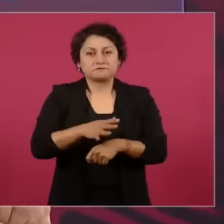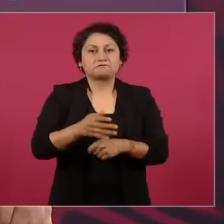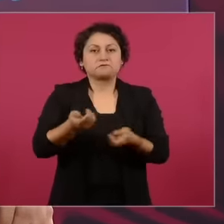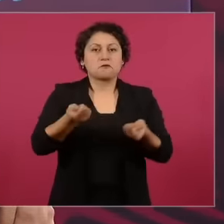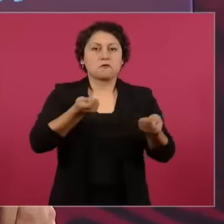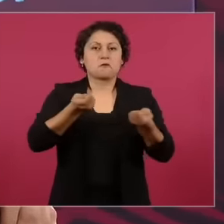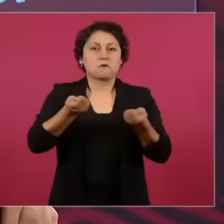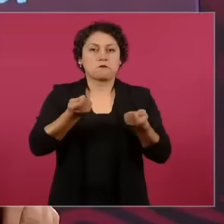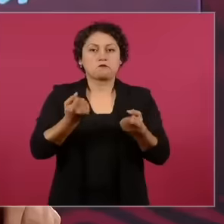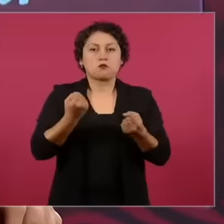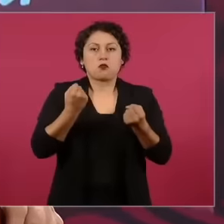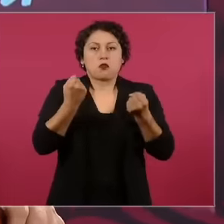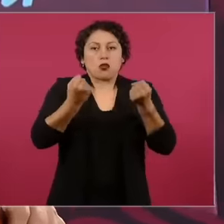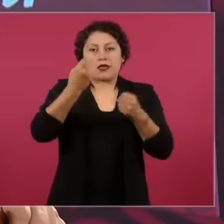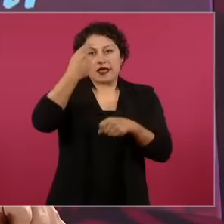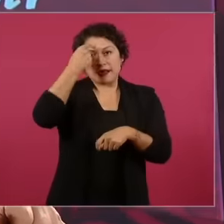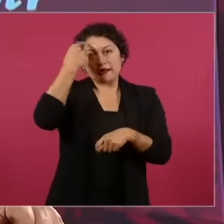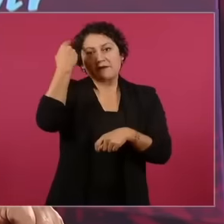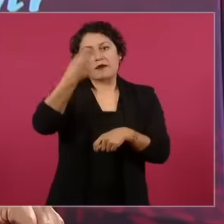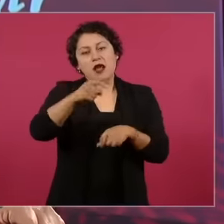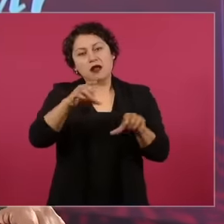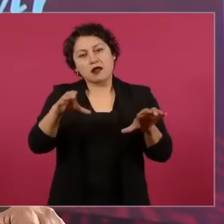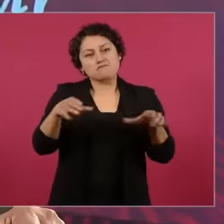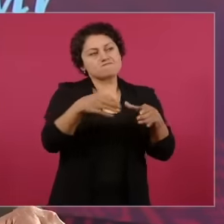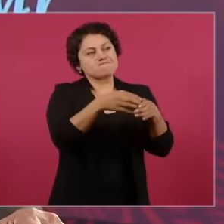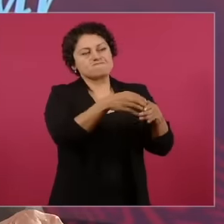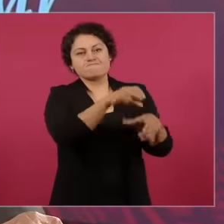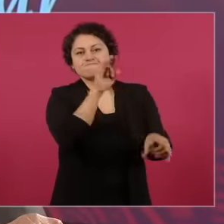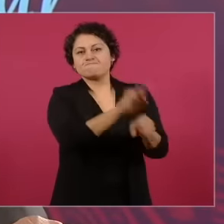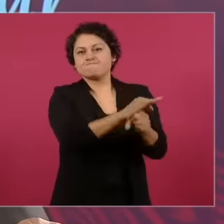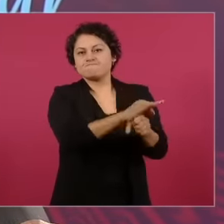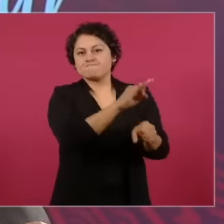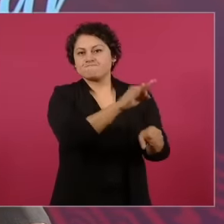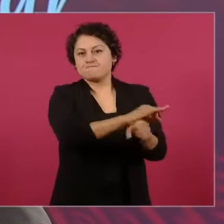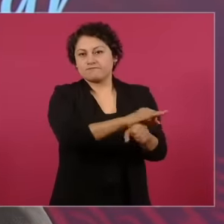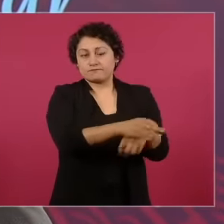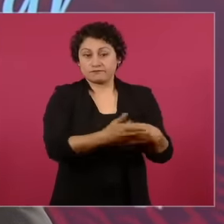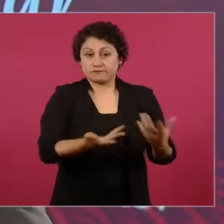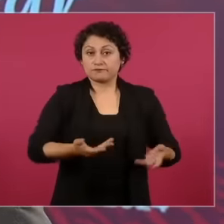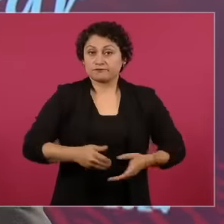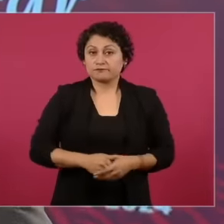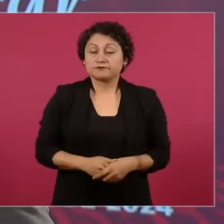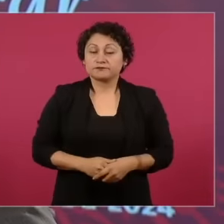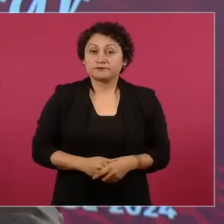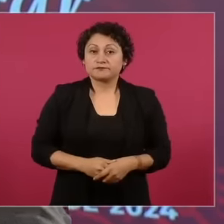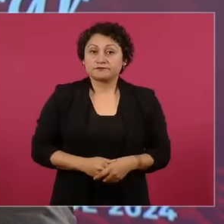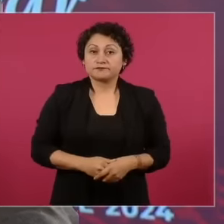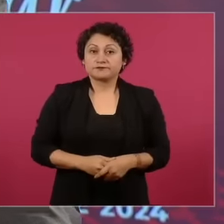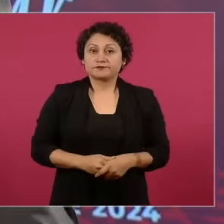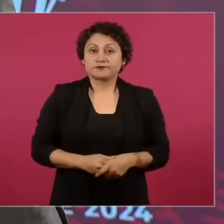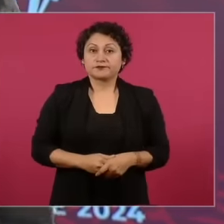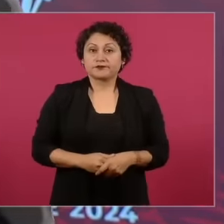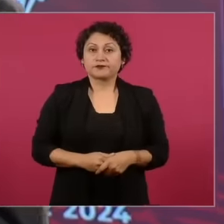minorities, which is why it is